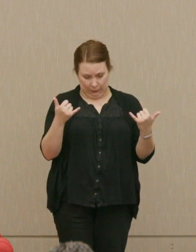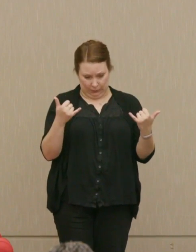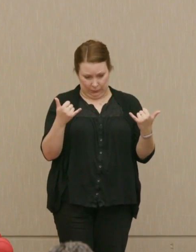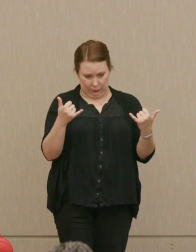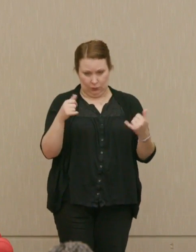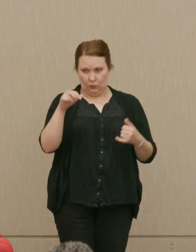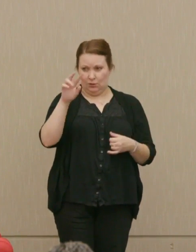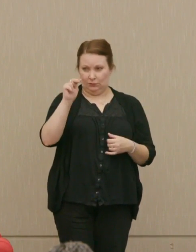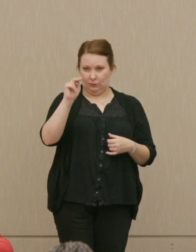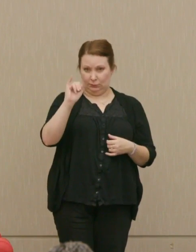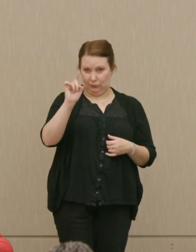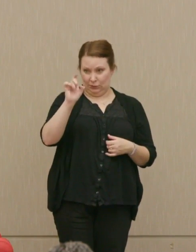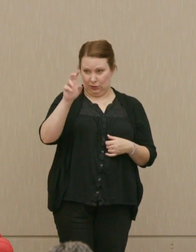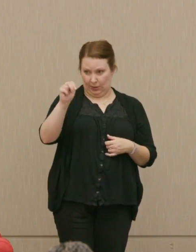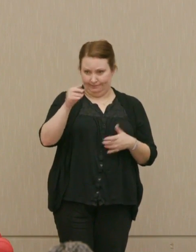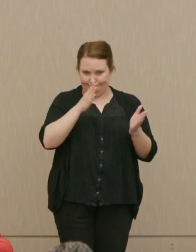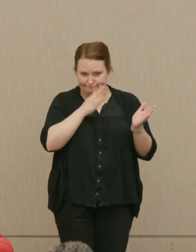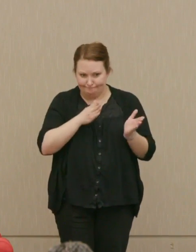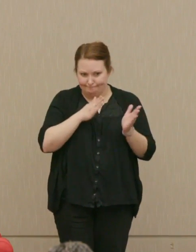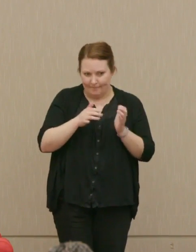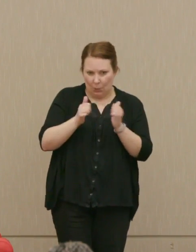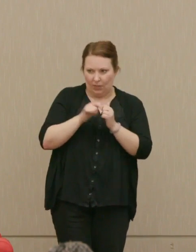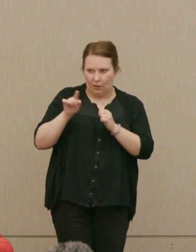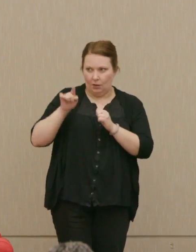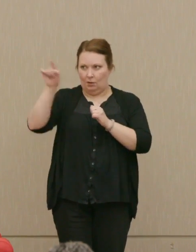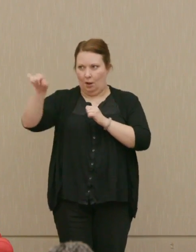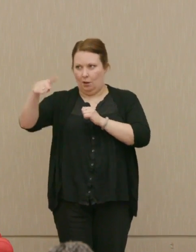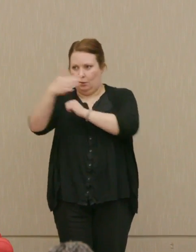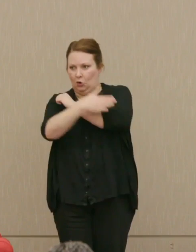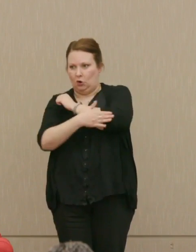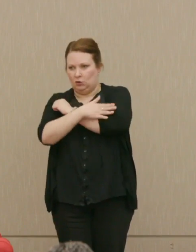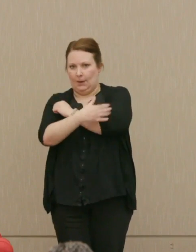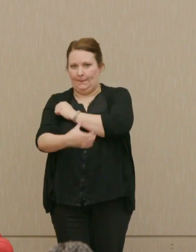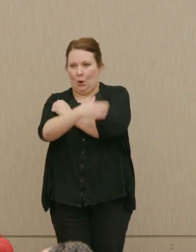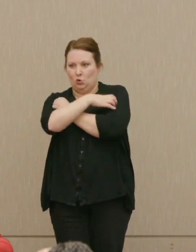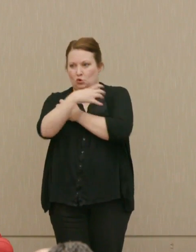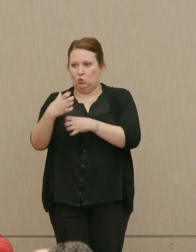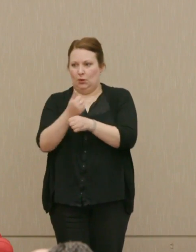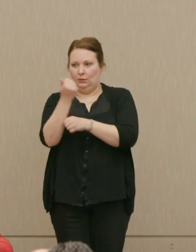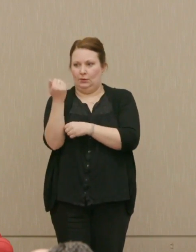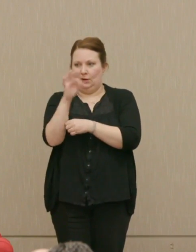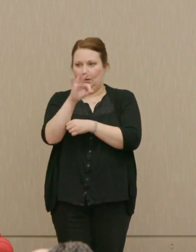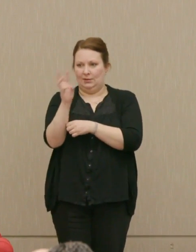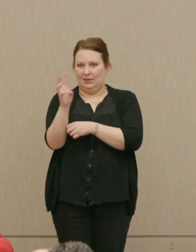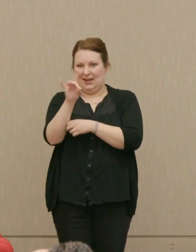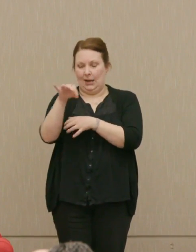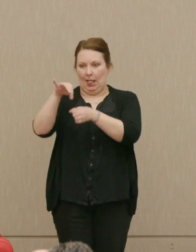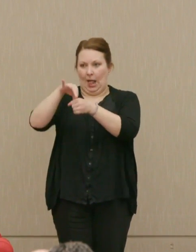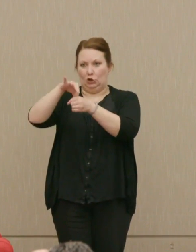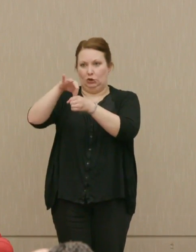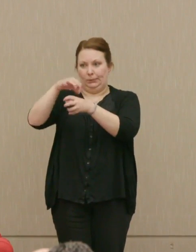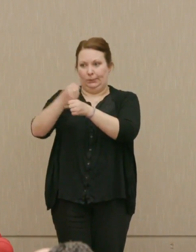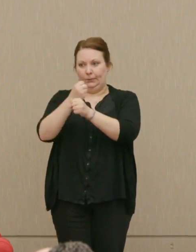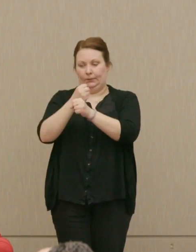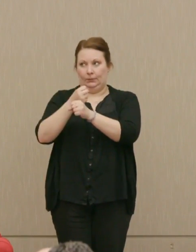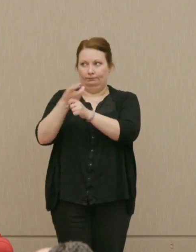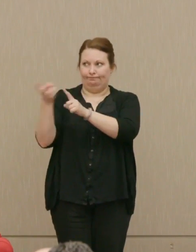Richard Nixon conspired with a foreign power to win the 1968 election, enlisting the South